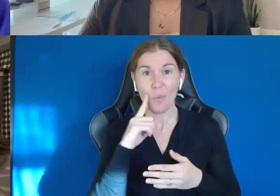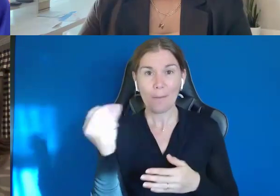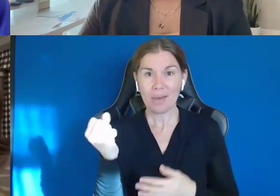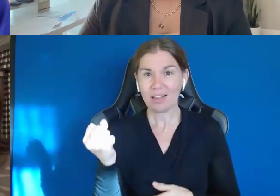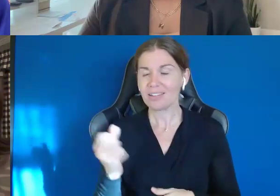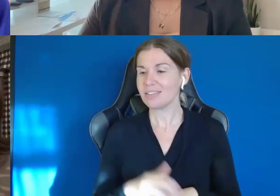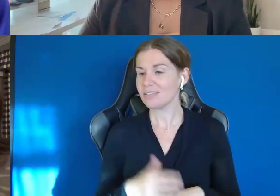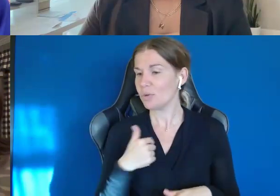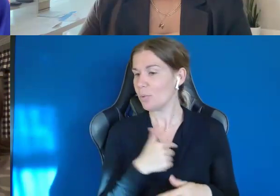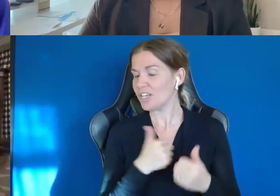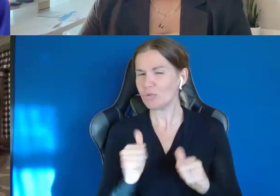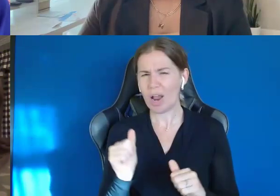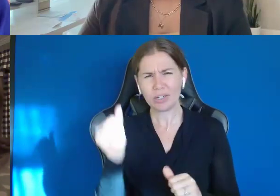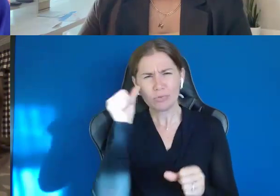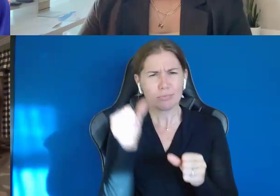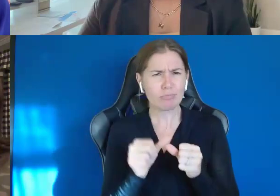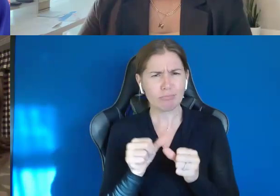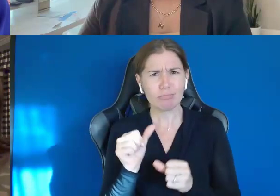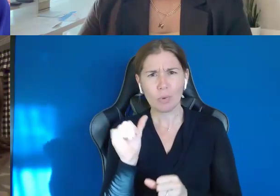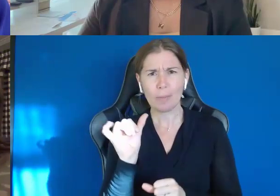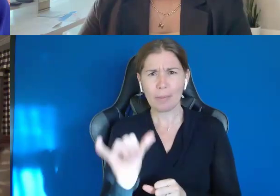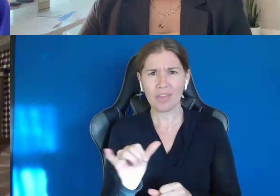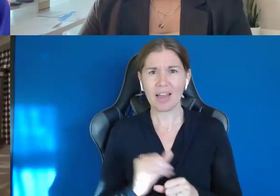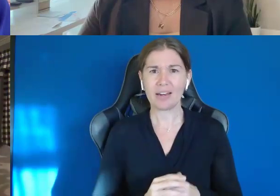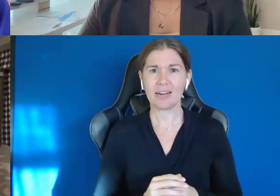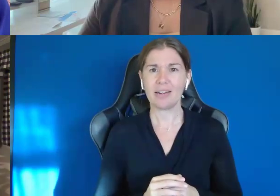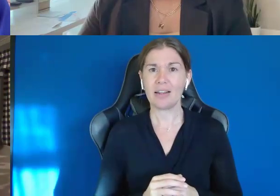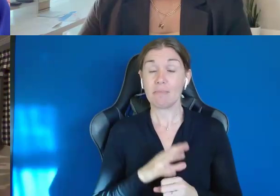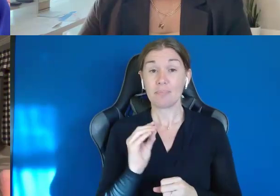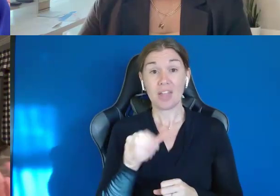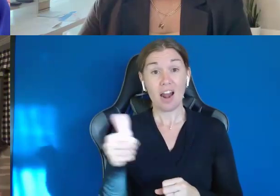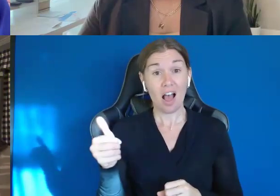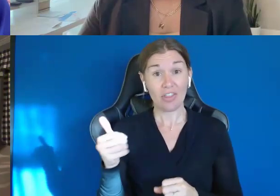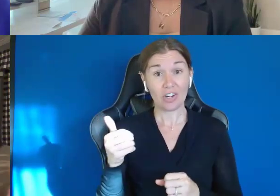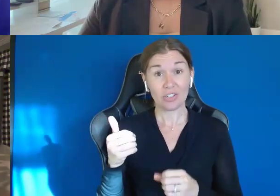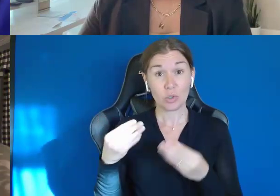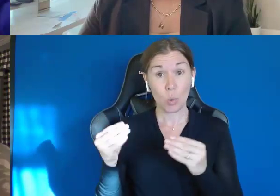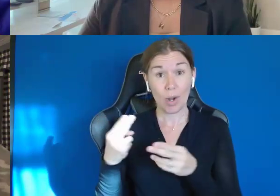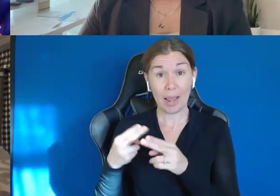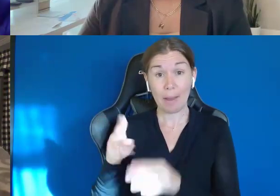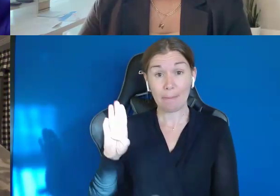We try to be mindful of that. Our other store named Budding Violet my grandfather